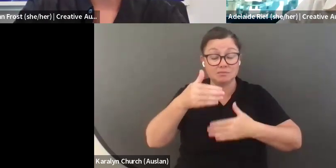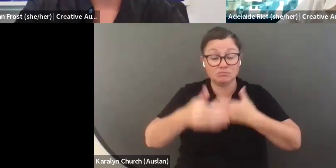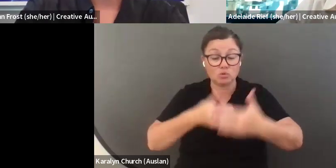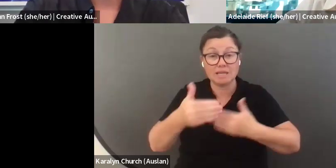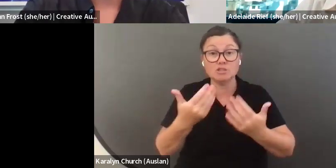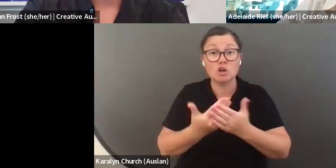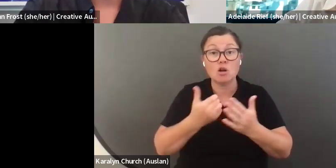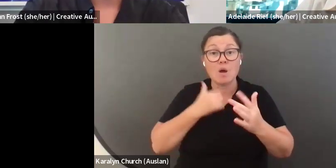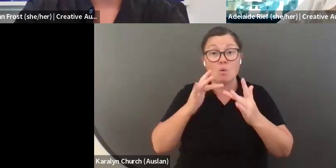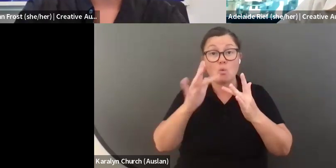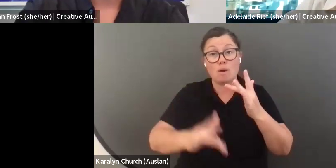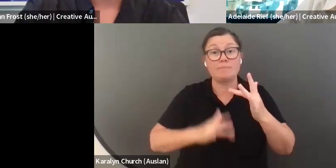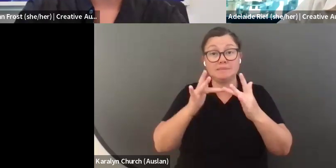assessment process on our website. On the